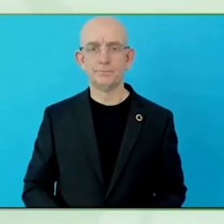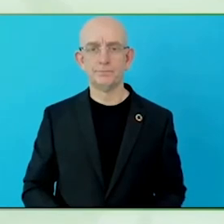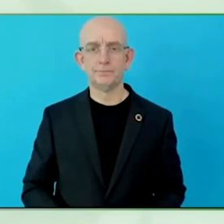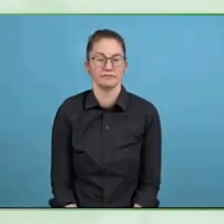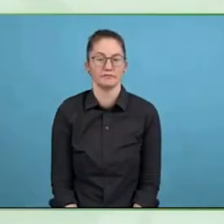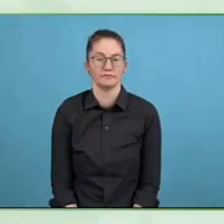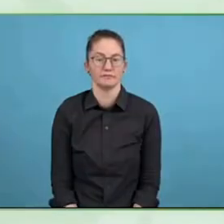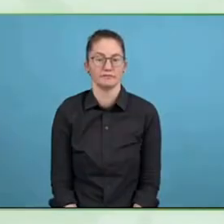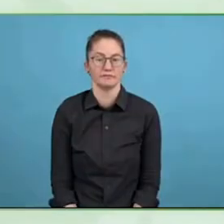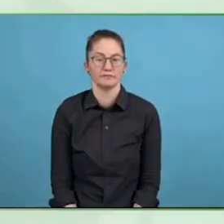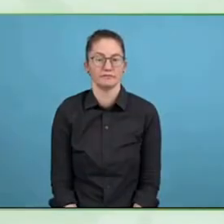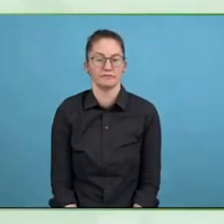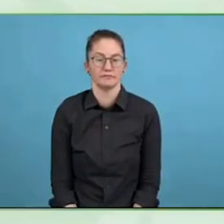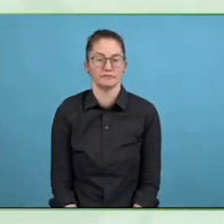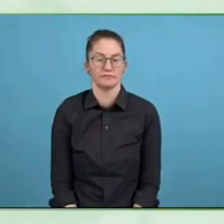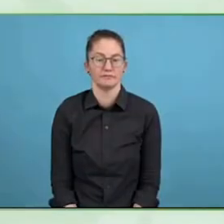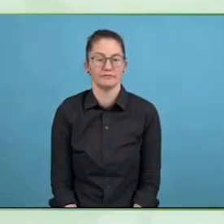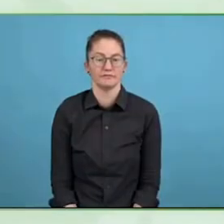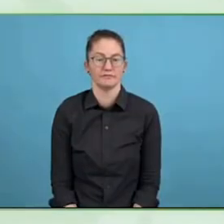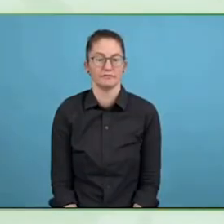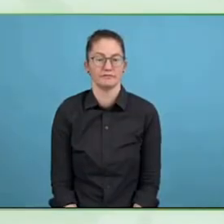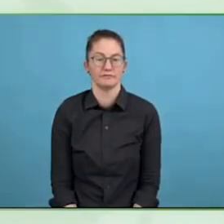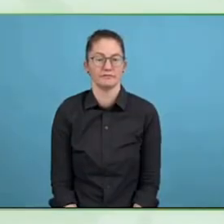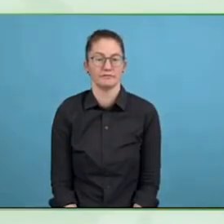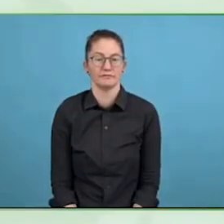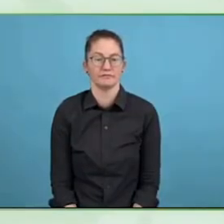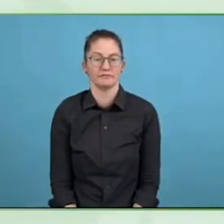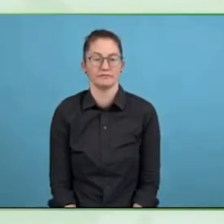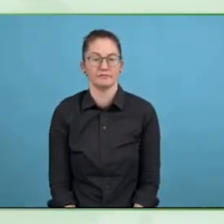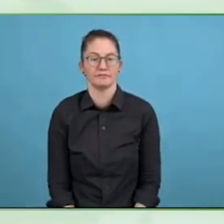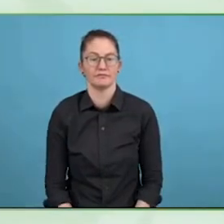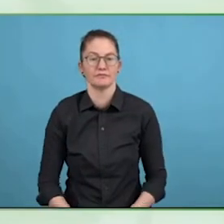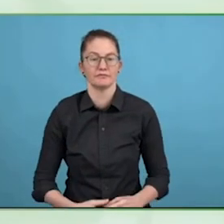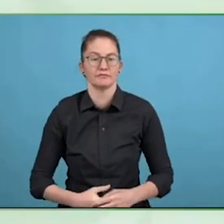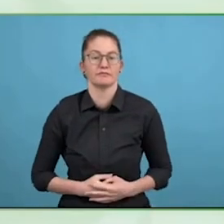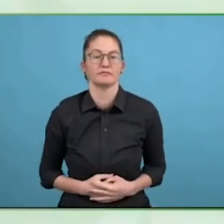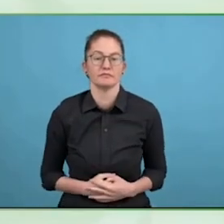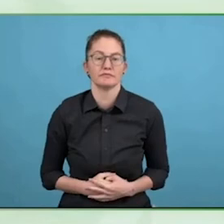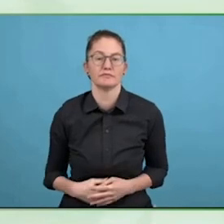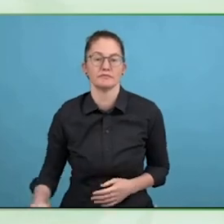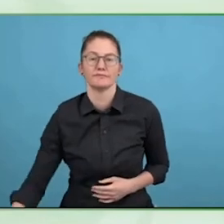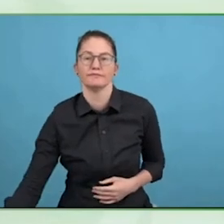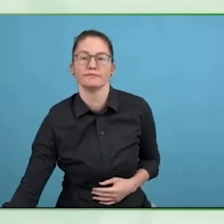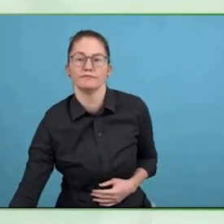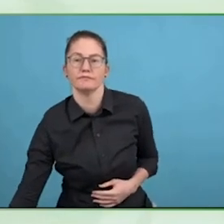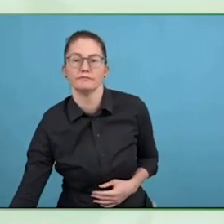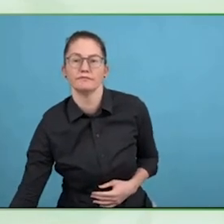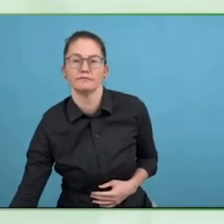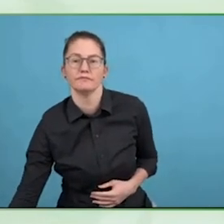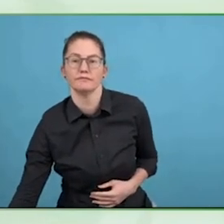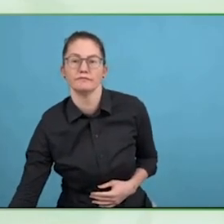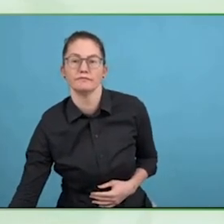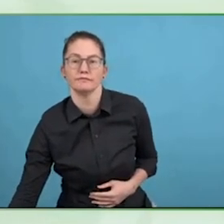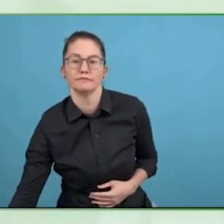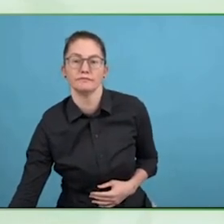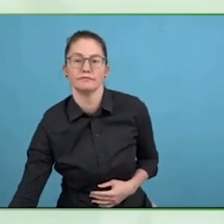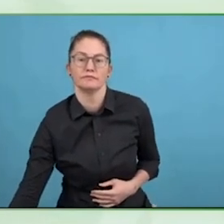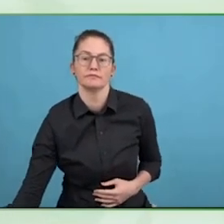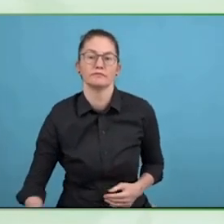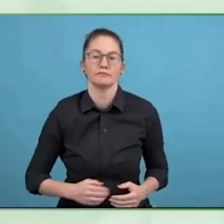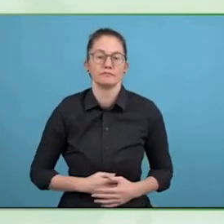one of the areas we don't understand well enough is the impact of disability on finances.